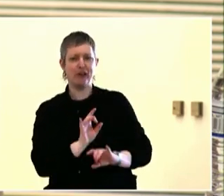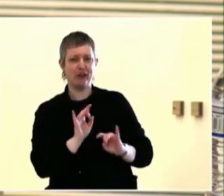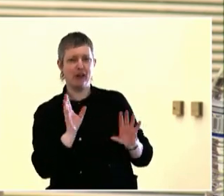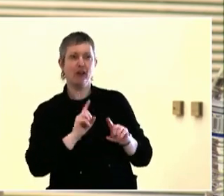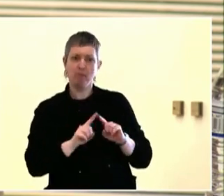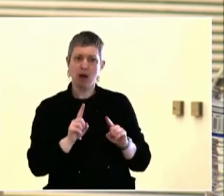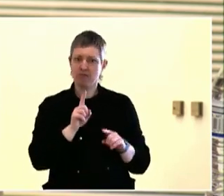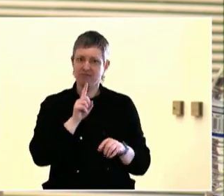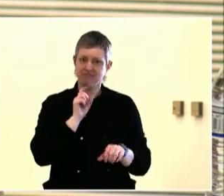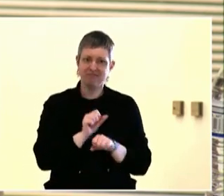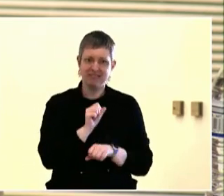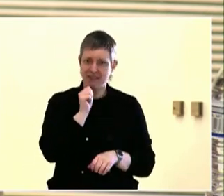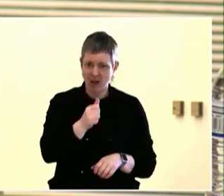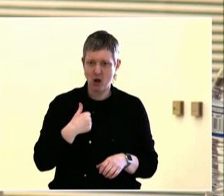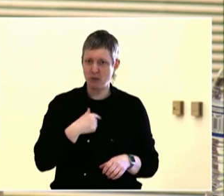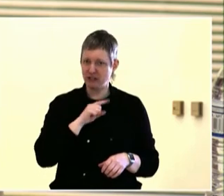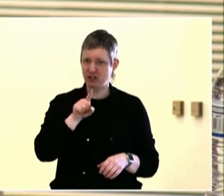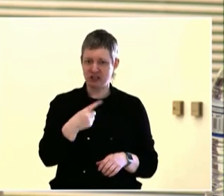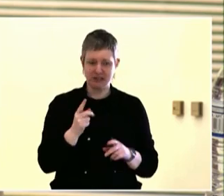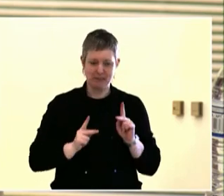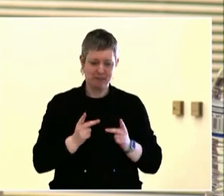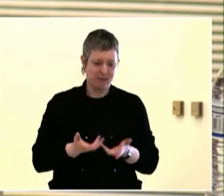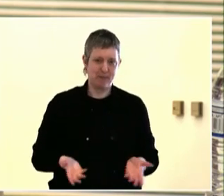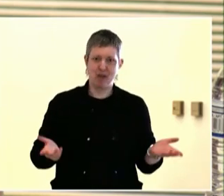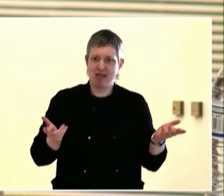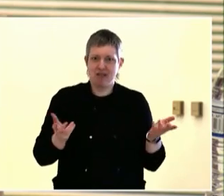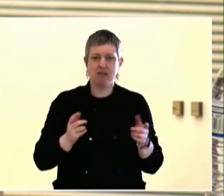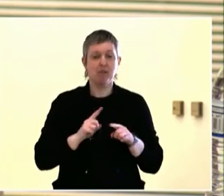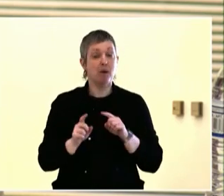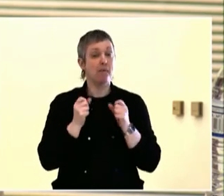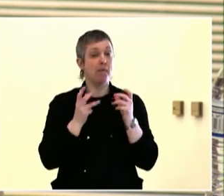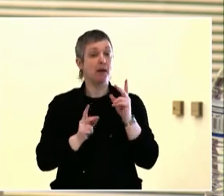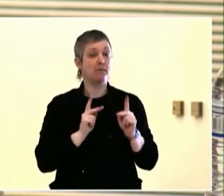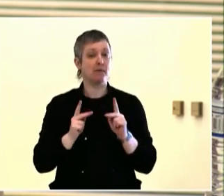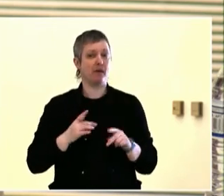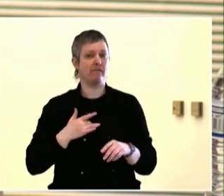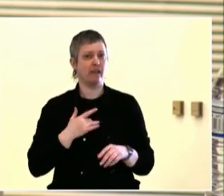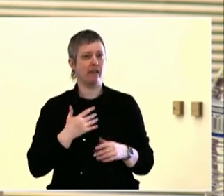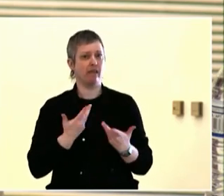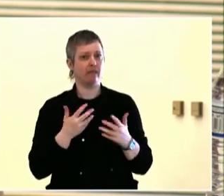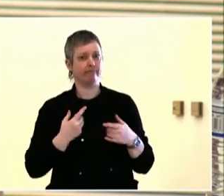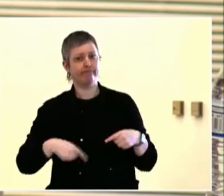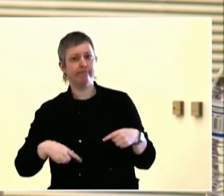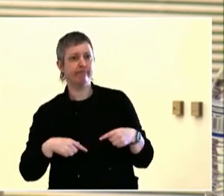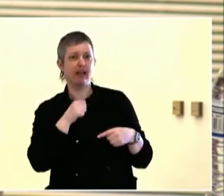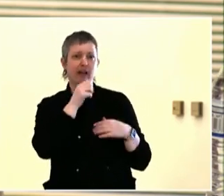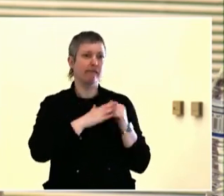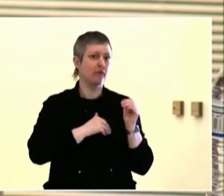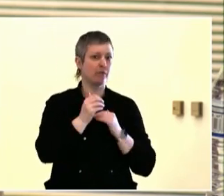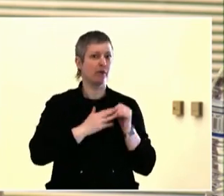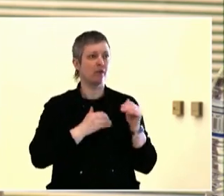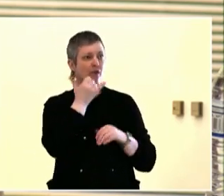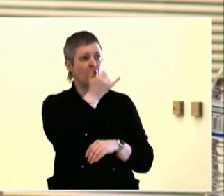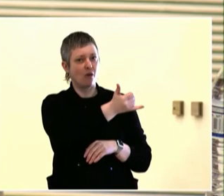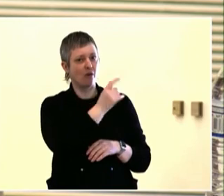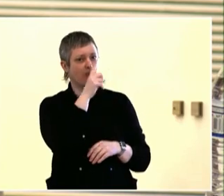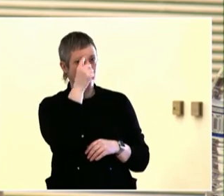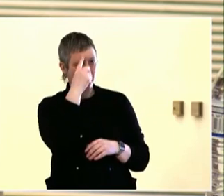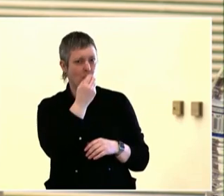embrace what can be, I mean a center of making progress over hold on to power, right? So a lot of public engagement is